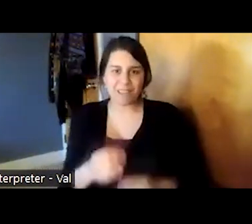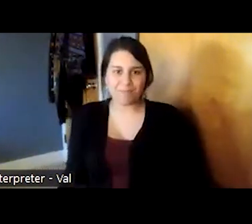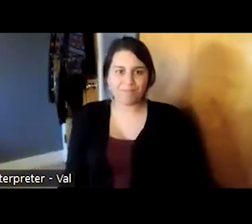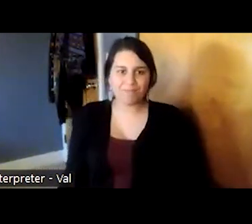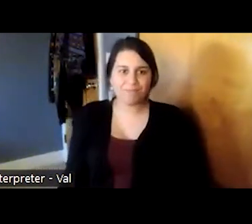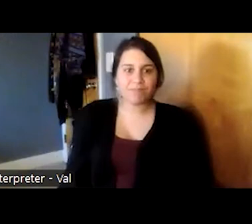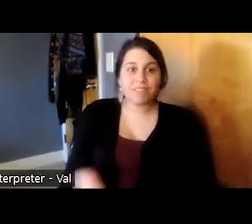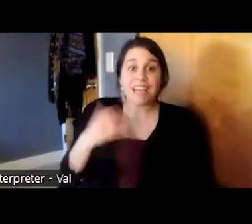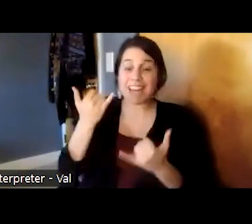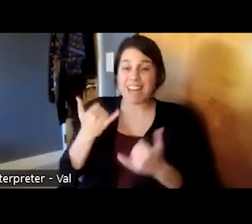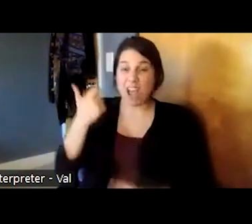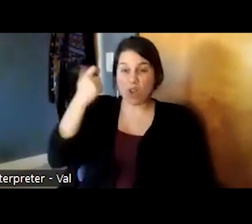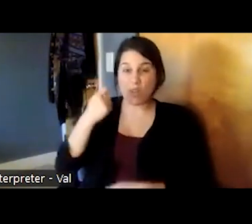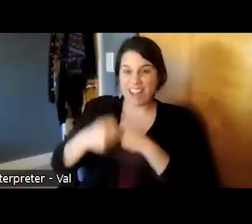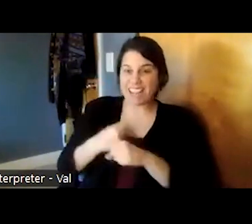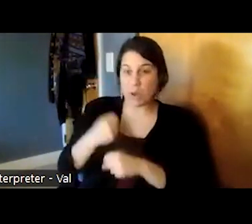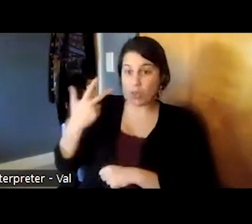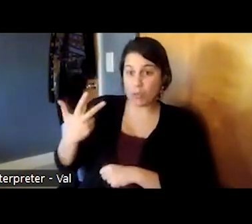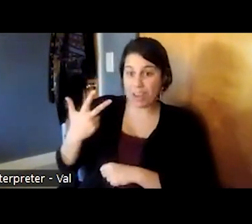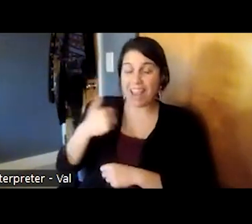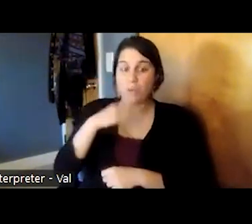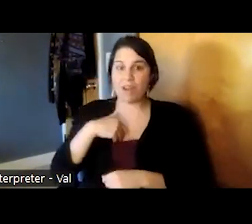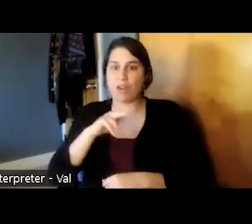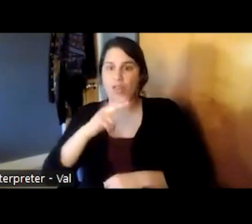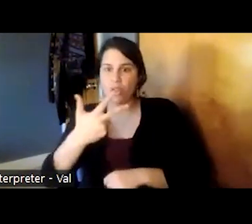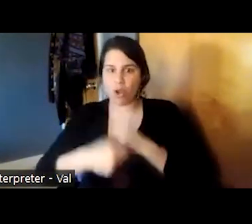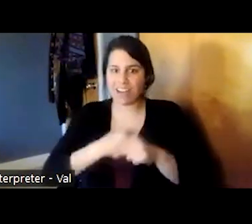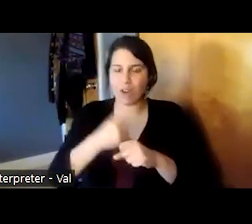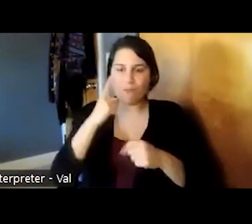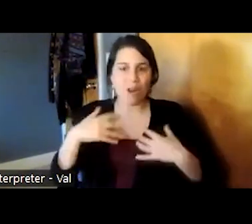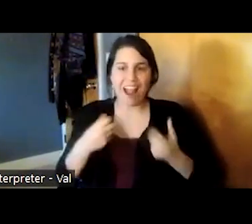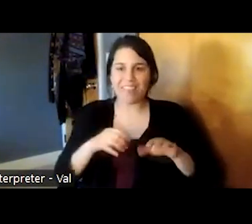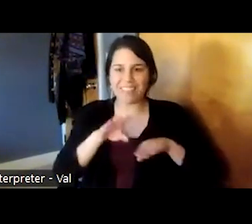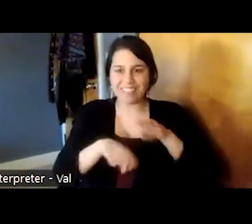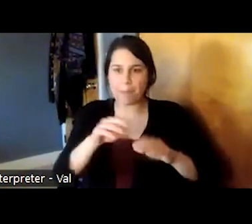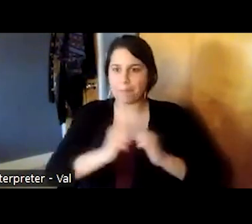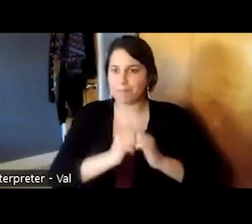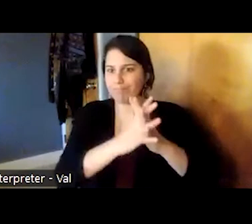the second year of healthy steps implementation a second project funded by the mother cabrini